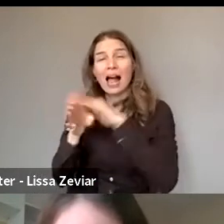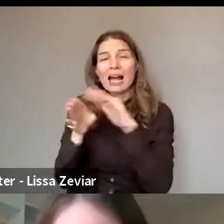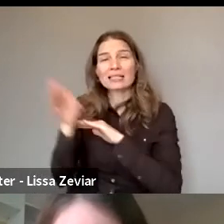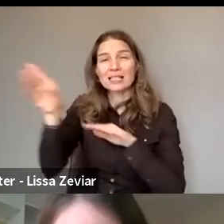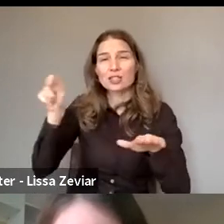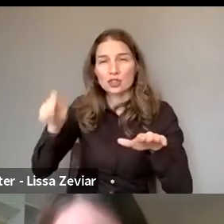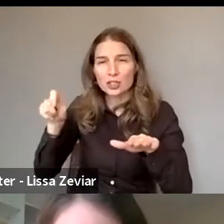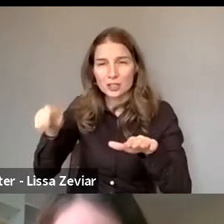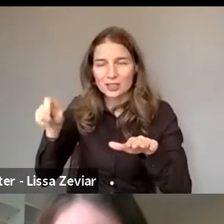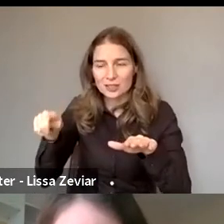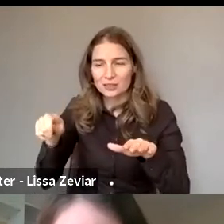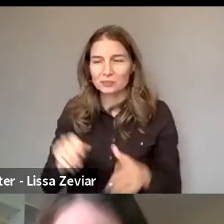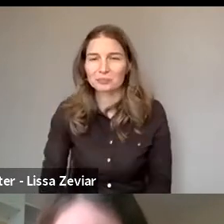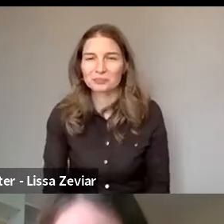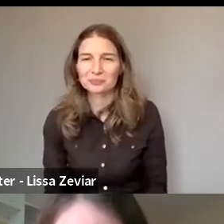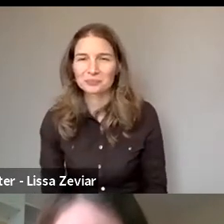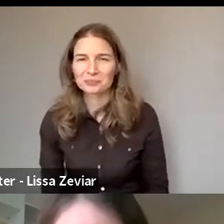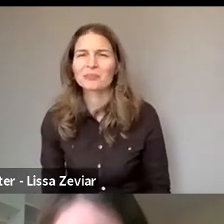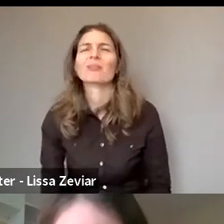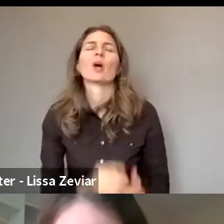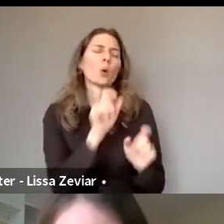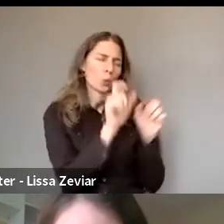For those for women who are subjected to violence.